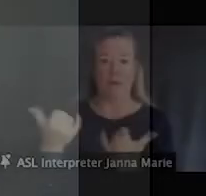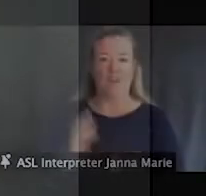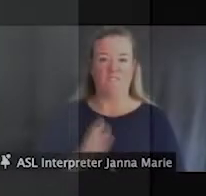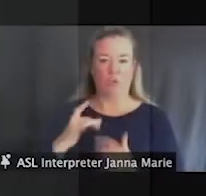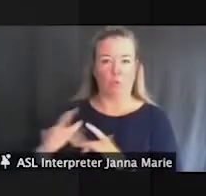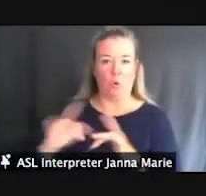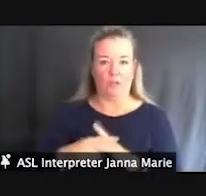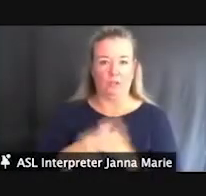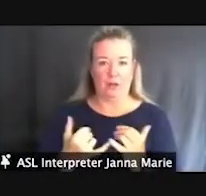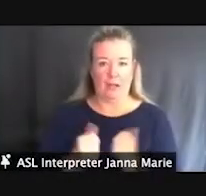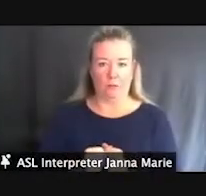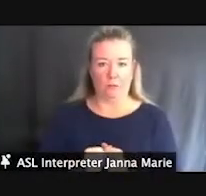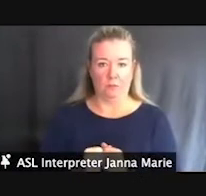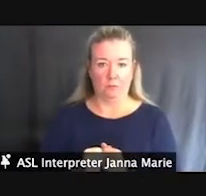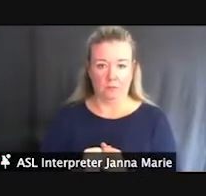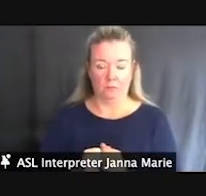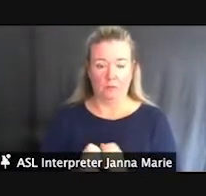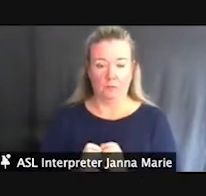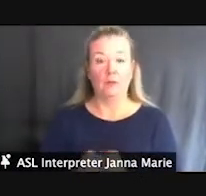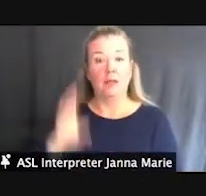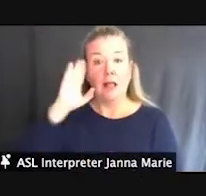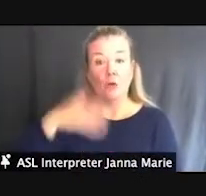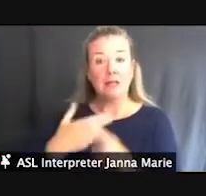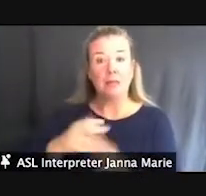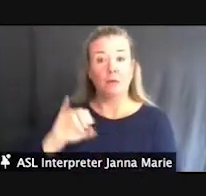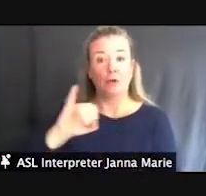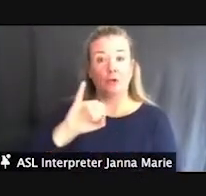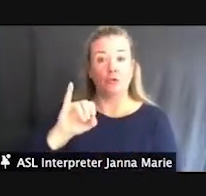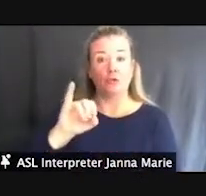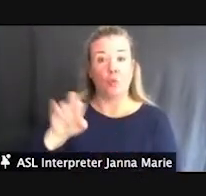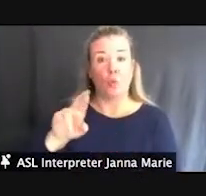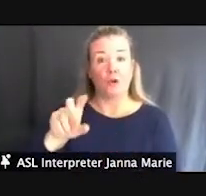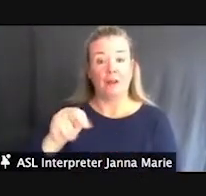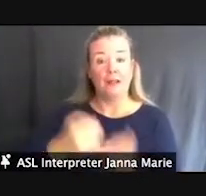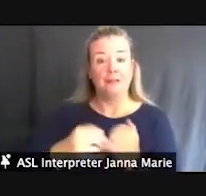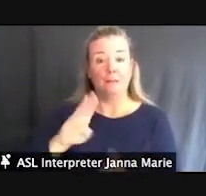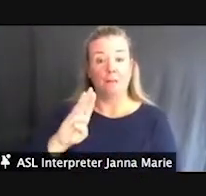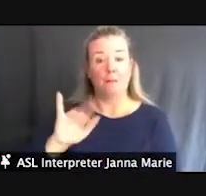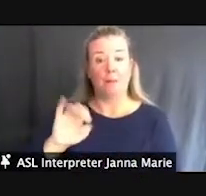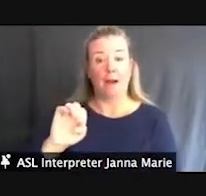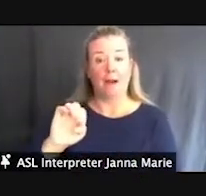Hello, my name is Jordan Byelich, with the Michigan DNR Parks and Recreation Division.